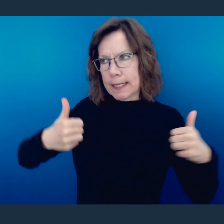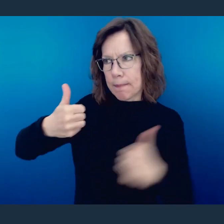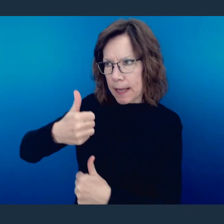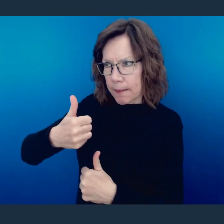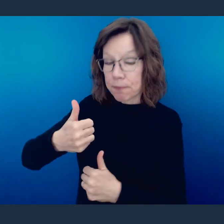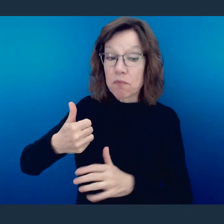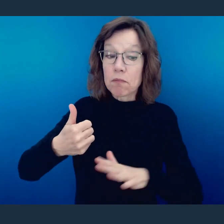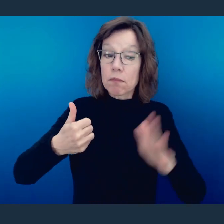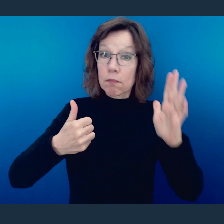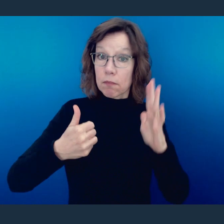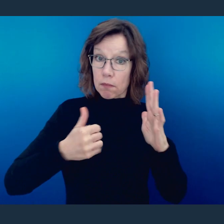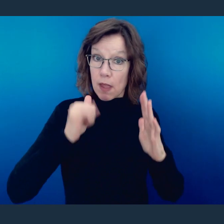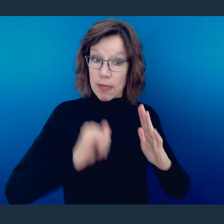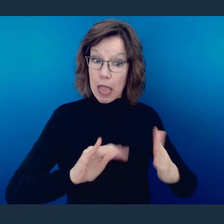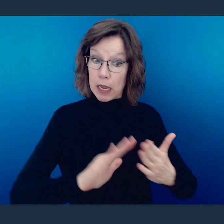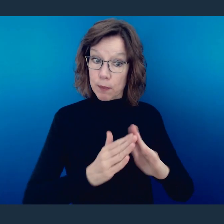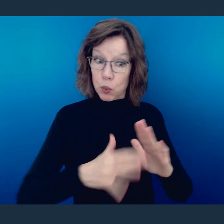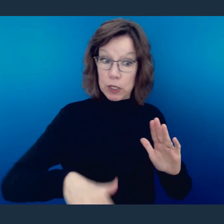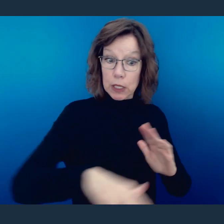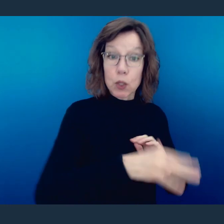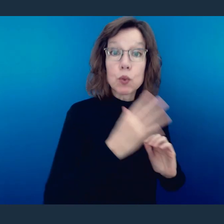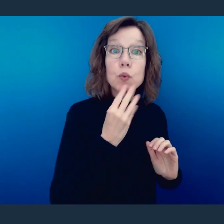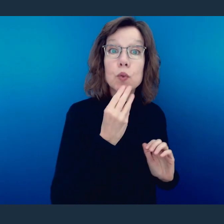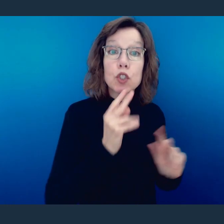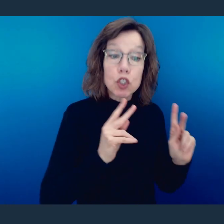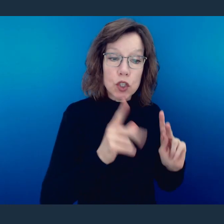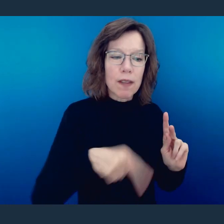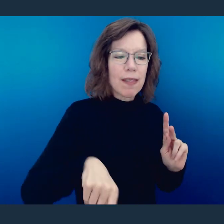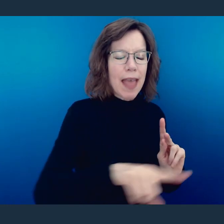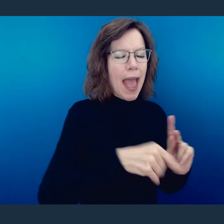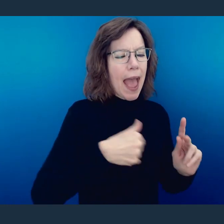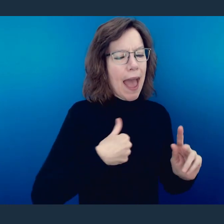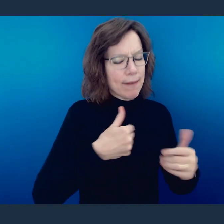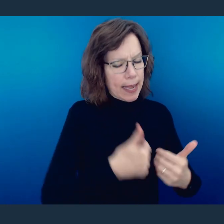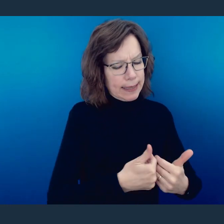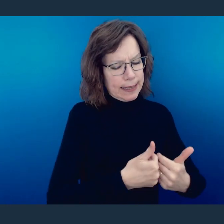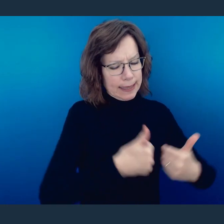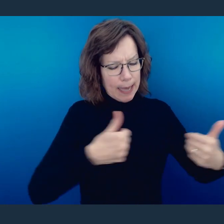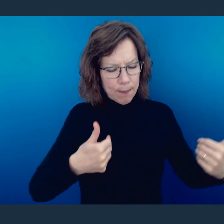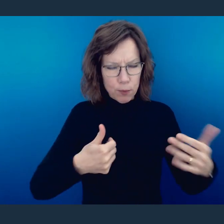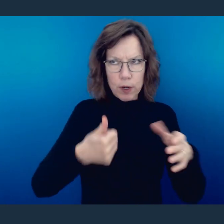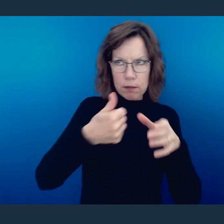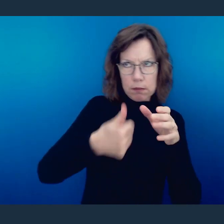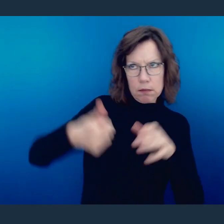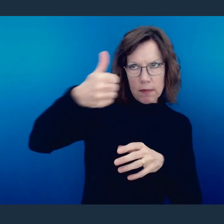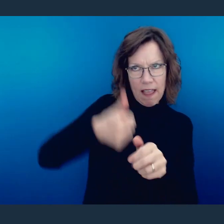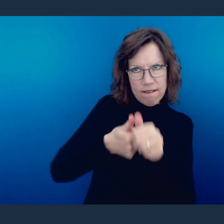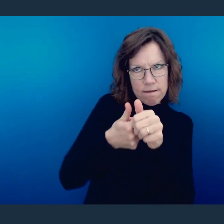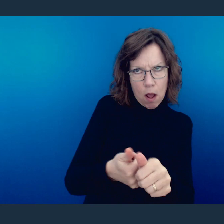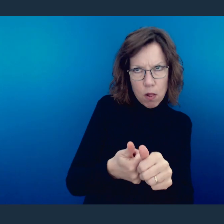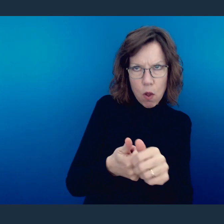with used to have or at least the Jewish descendants had a separate authority structure that they